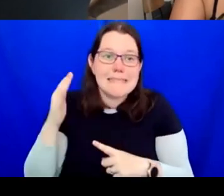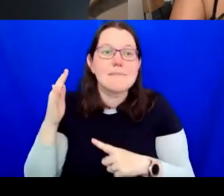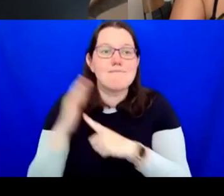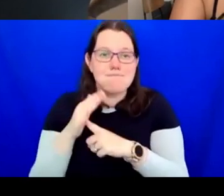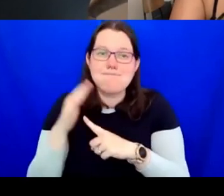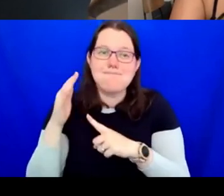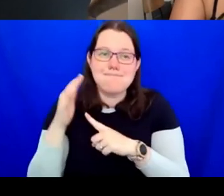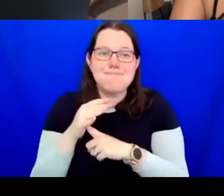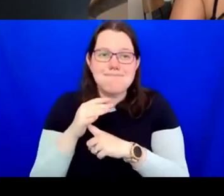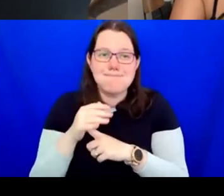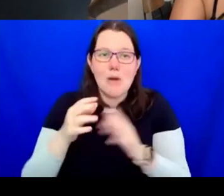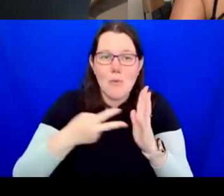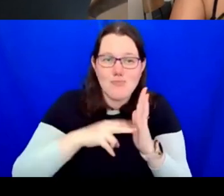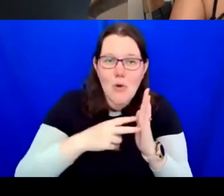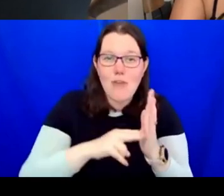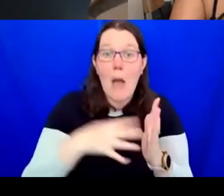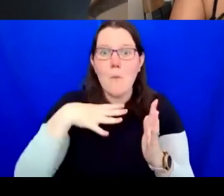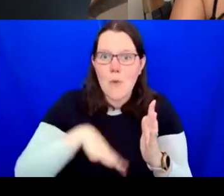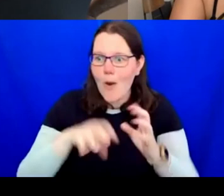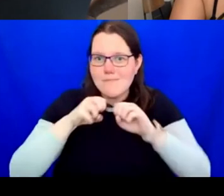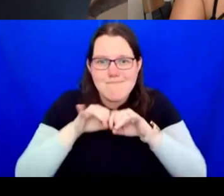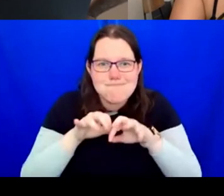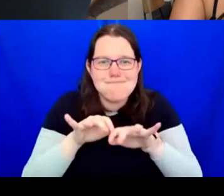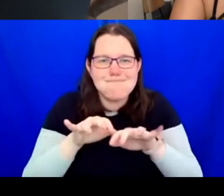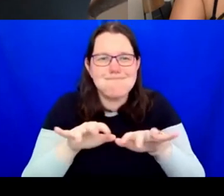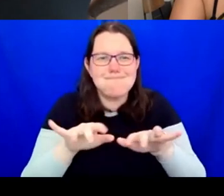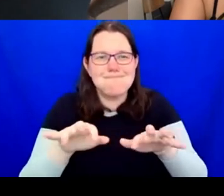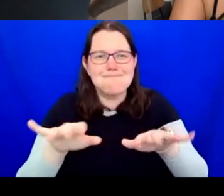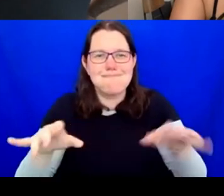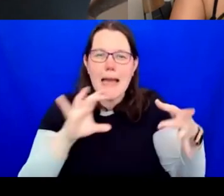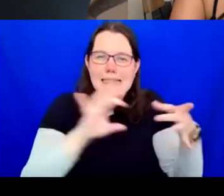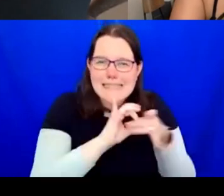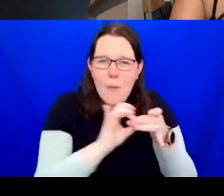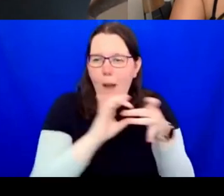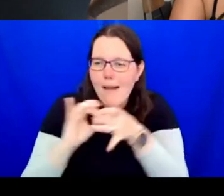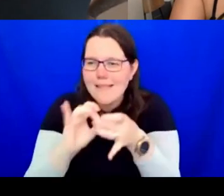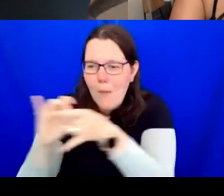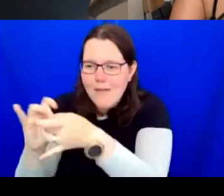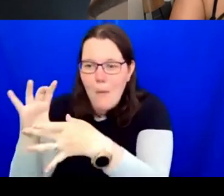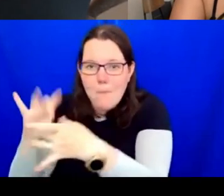the network of organisations. Curating Institutional Change events are made possible